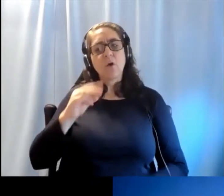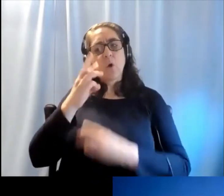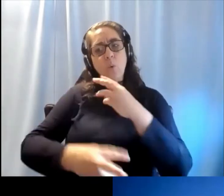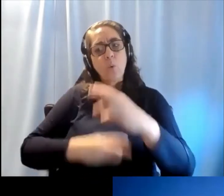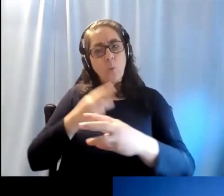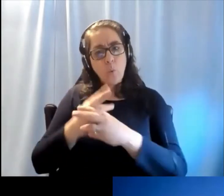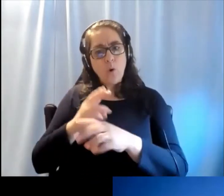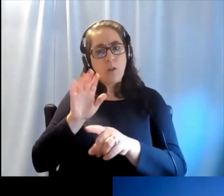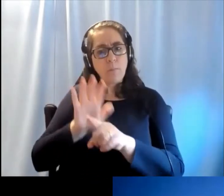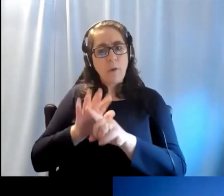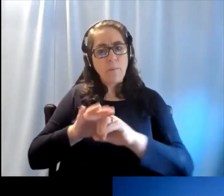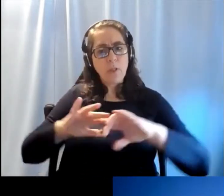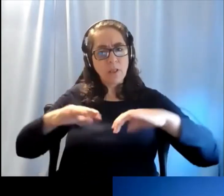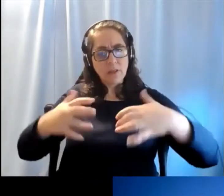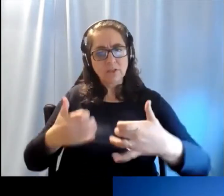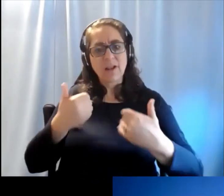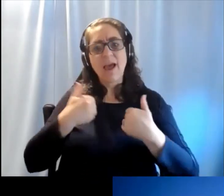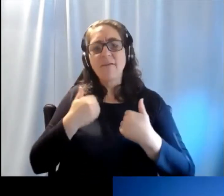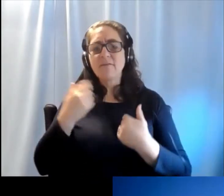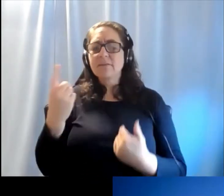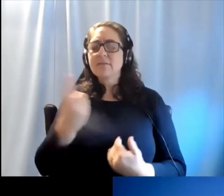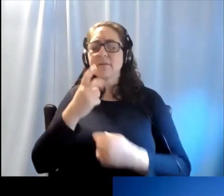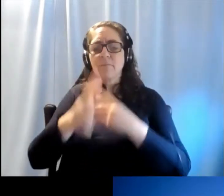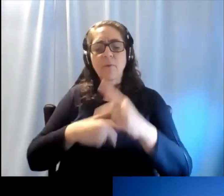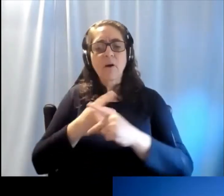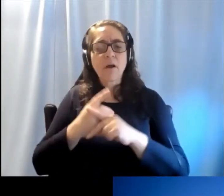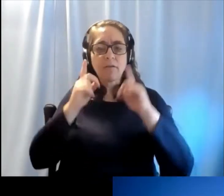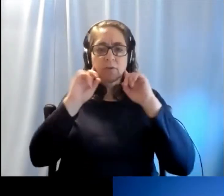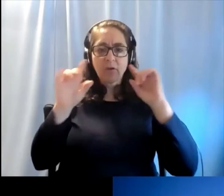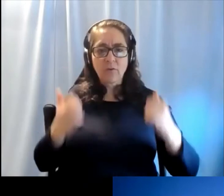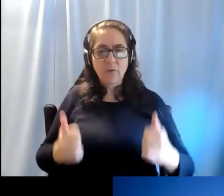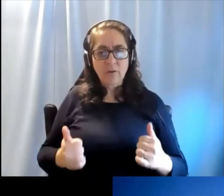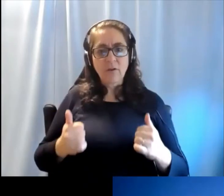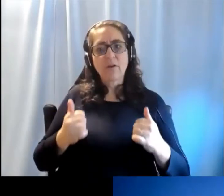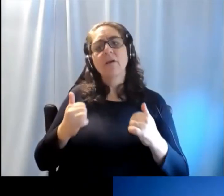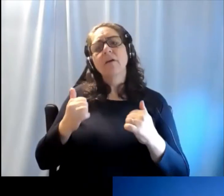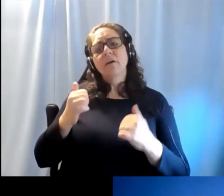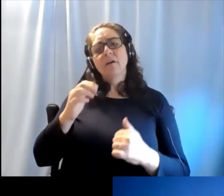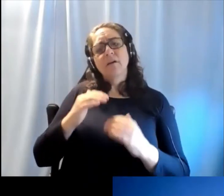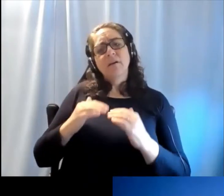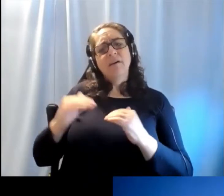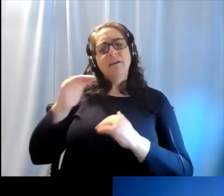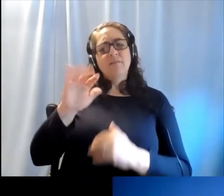has some degree of hearing loss. And over 5 percent of the population.